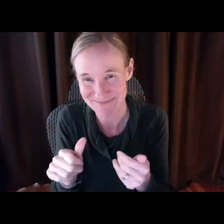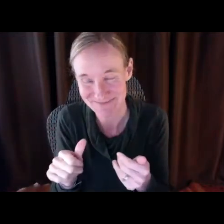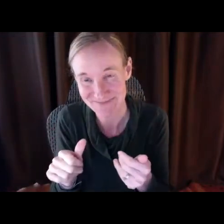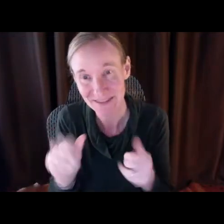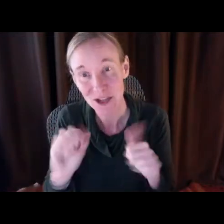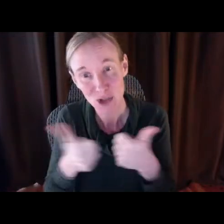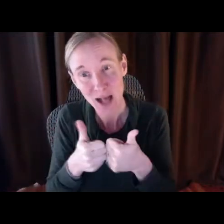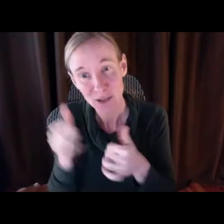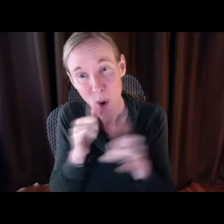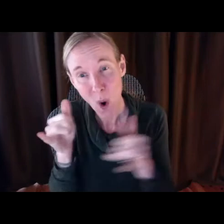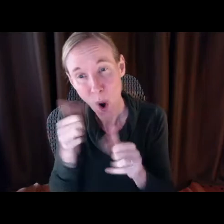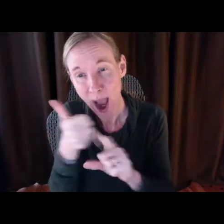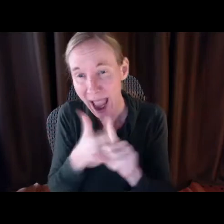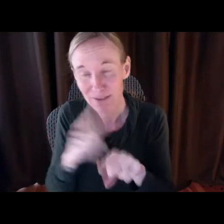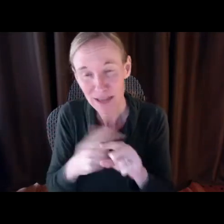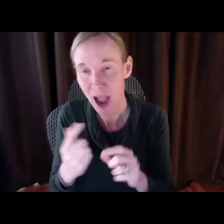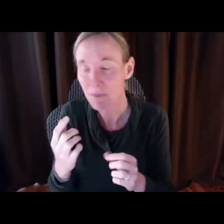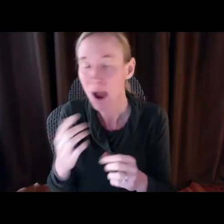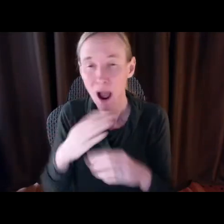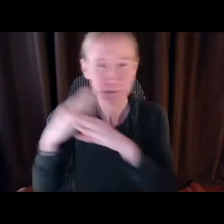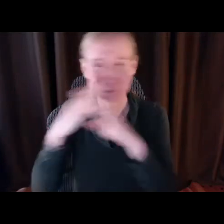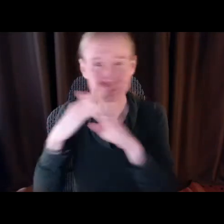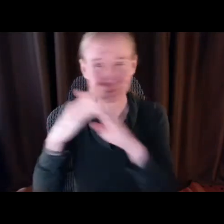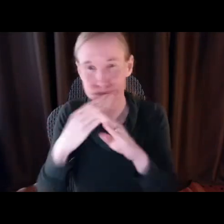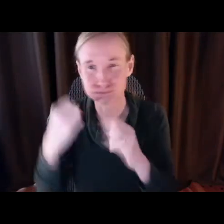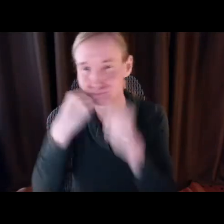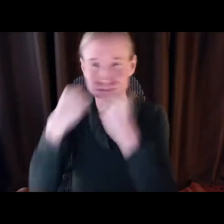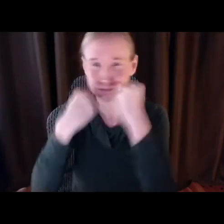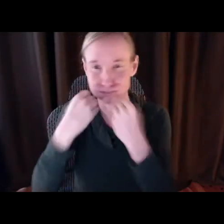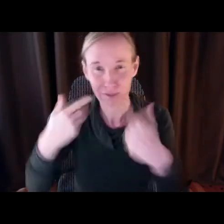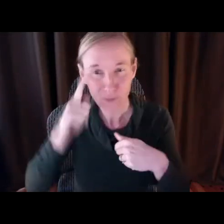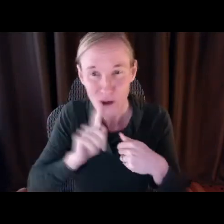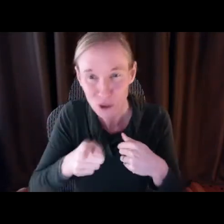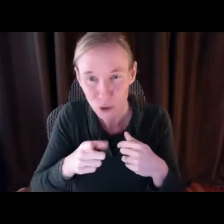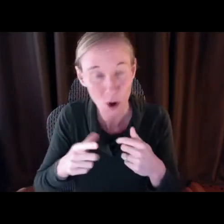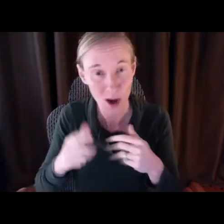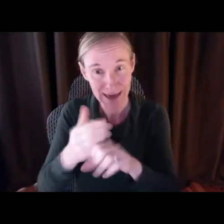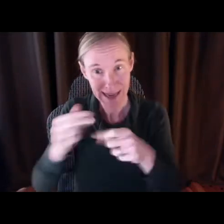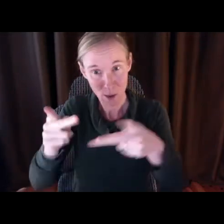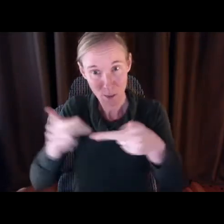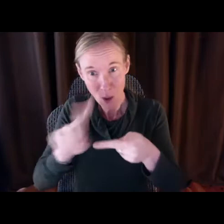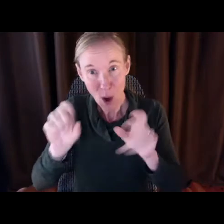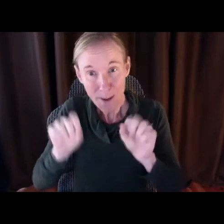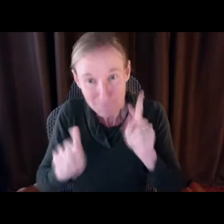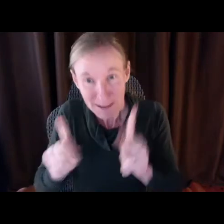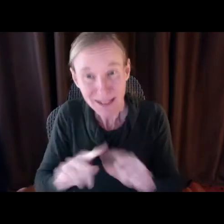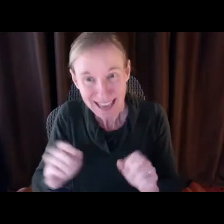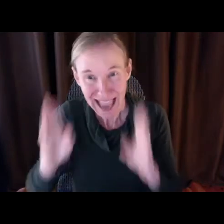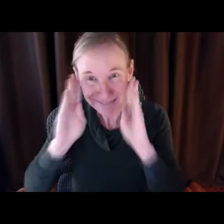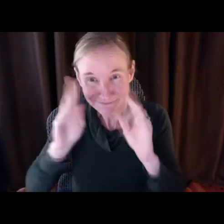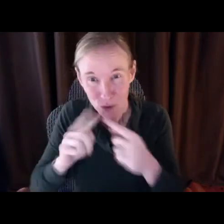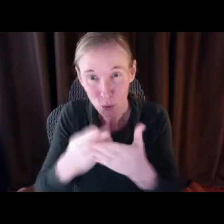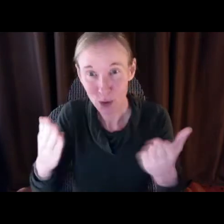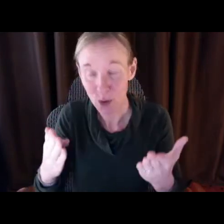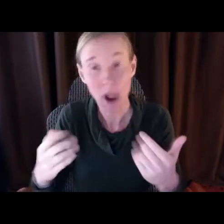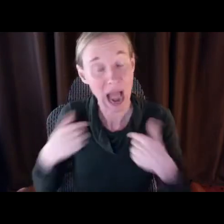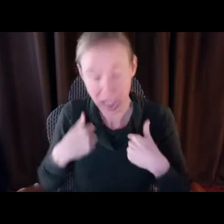workers a living wage all of this matters.